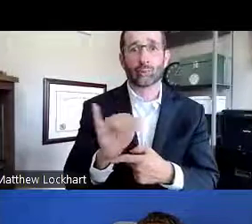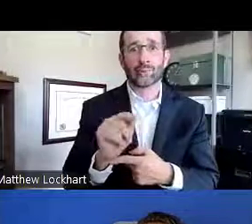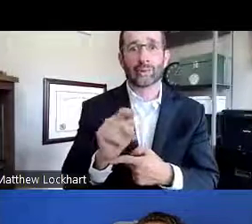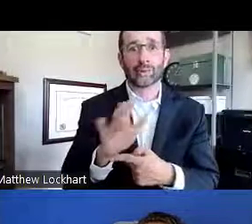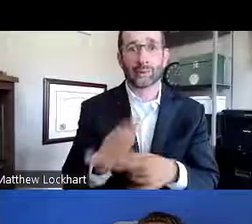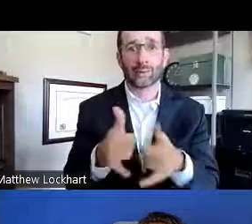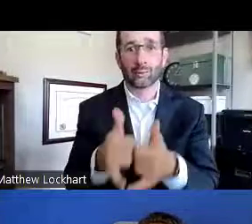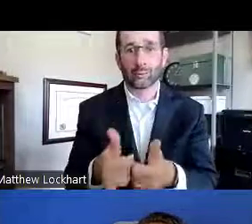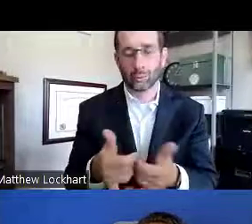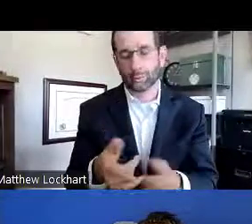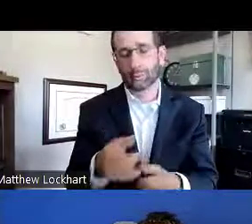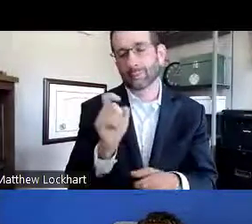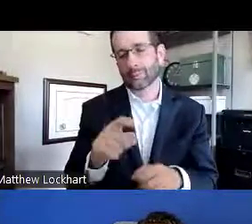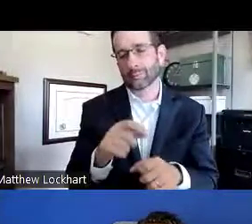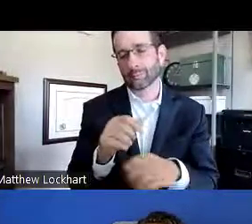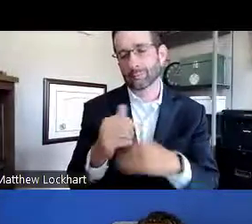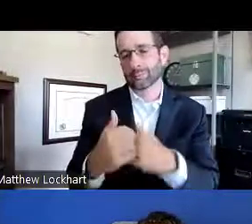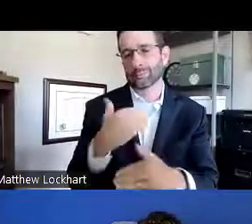If you do have to terminate your award,